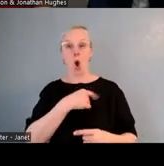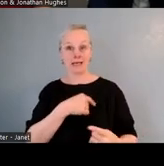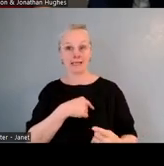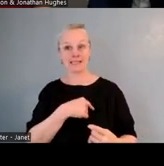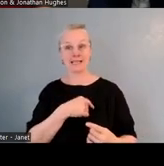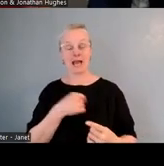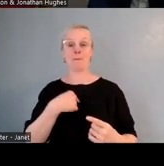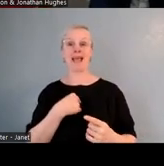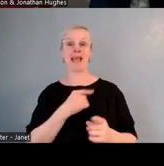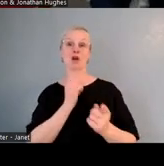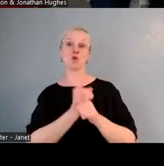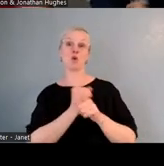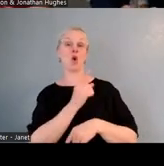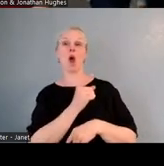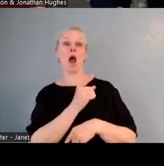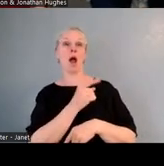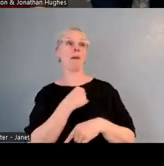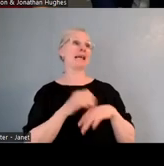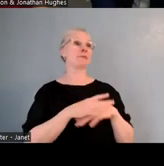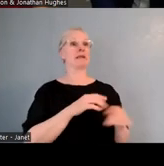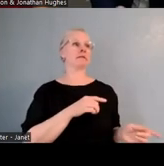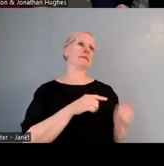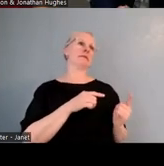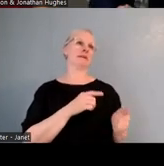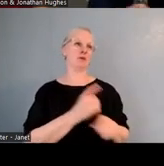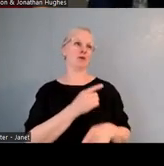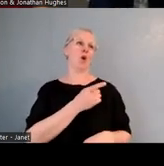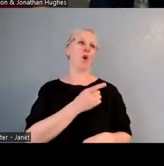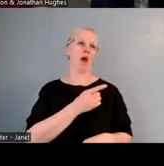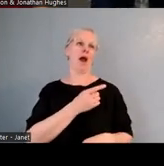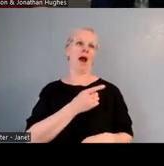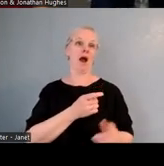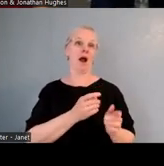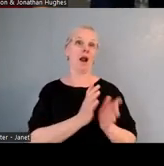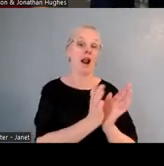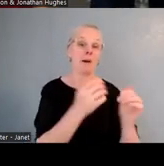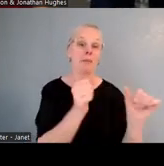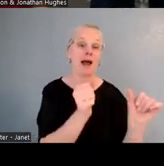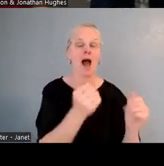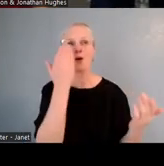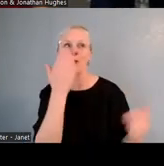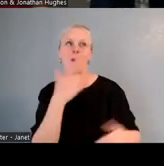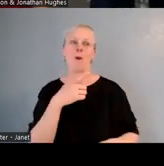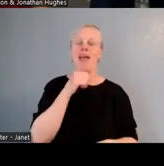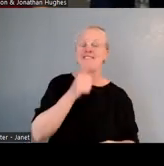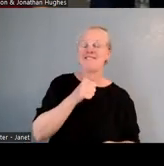and I'm not saying that was the reason why it happened, but when we talk about what advocacy looks like